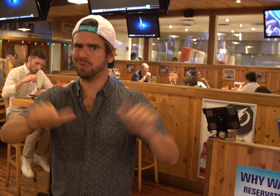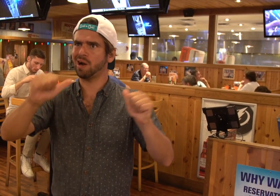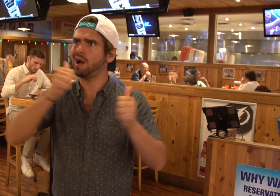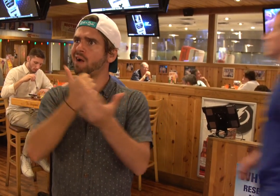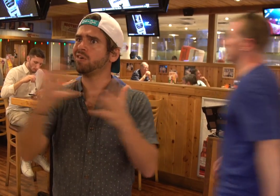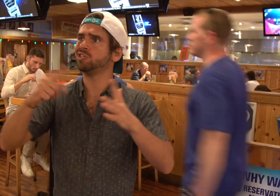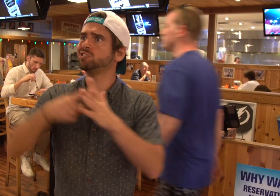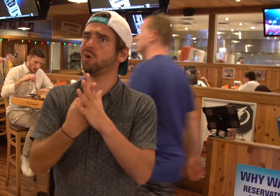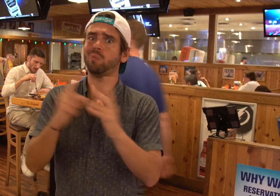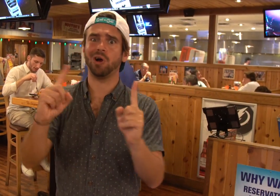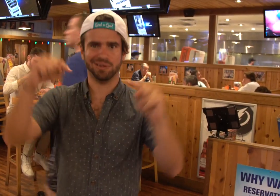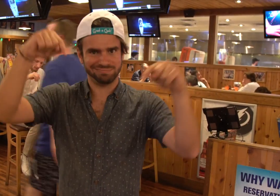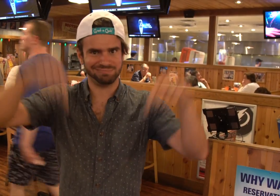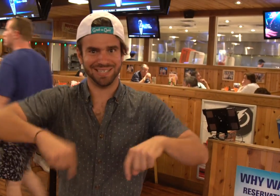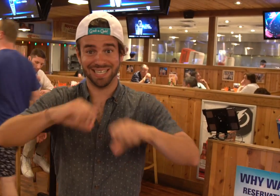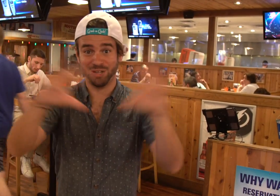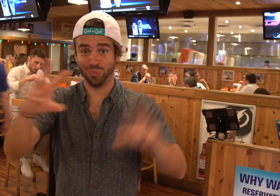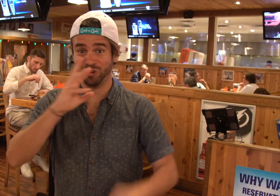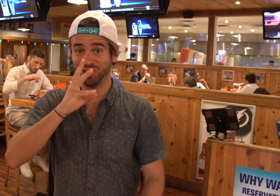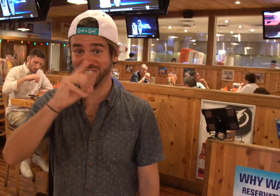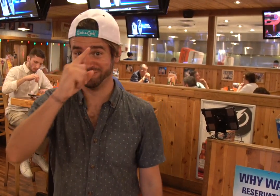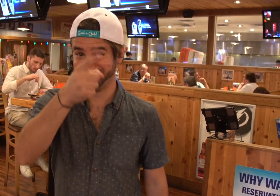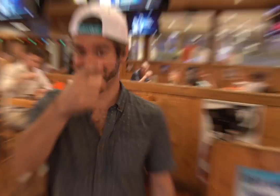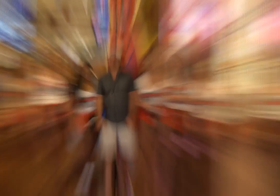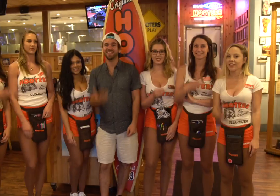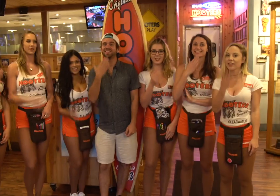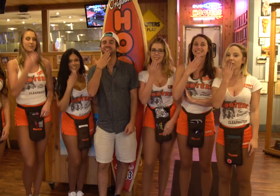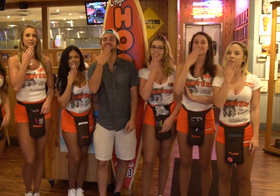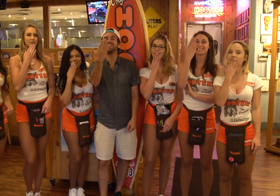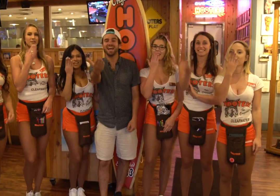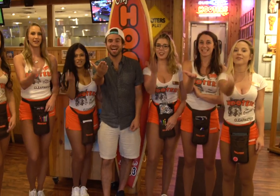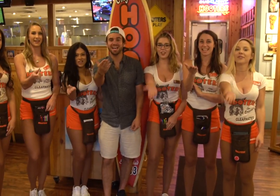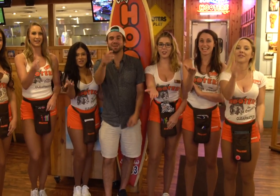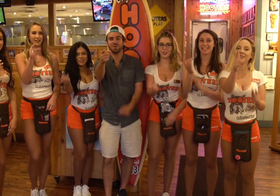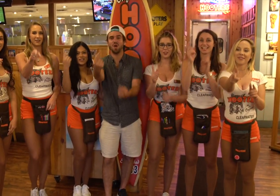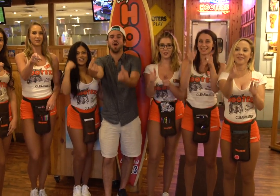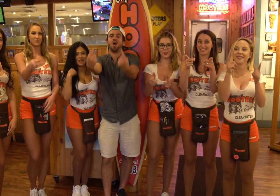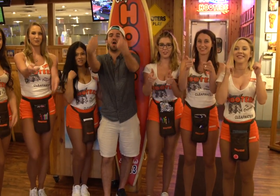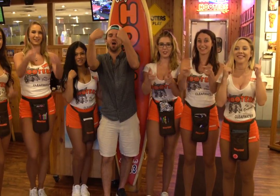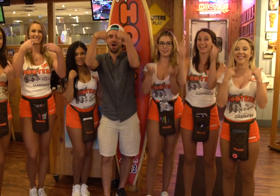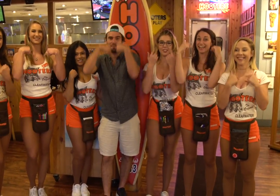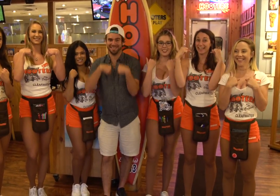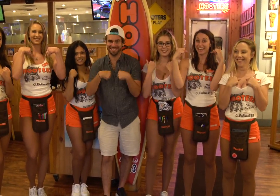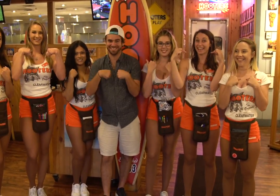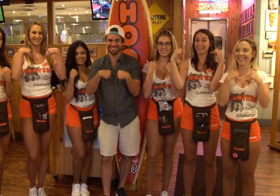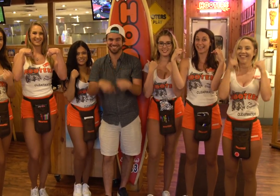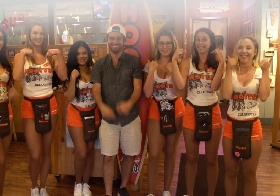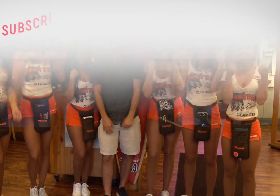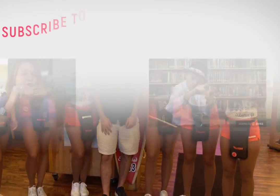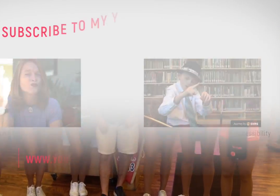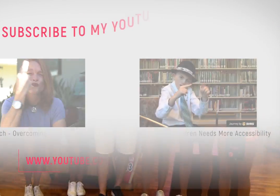You must try it out, it all started here in Clearwater. Thank you for coming!